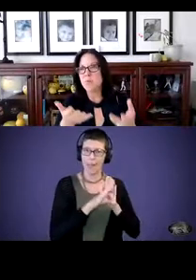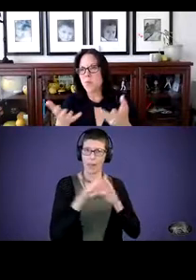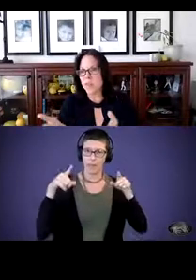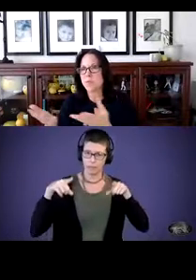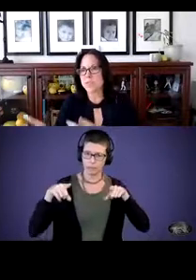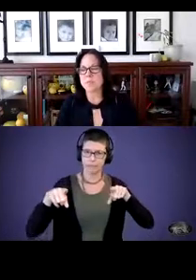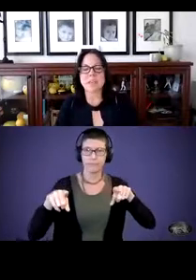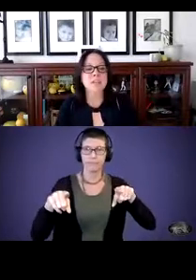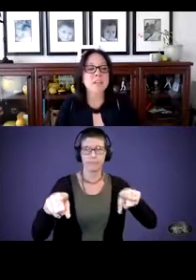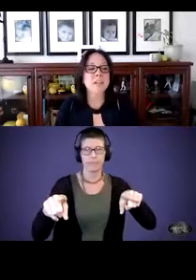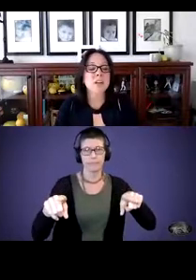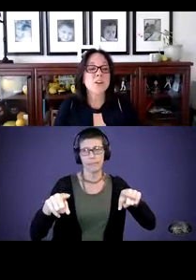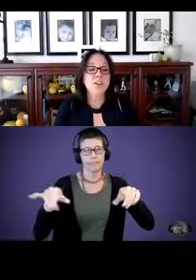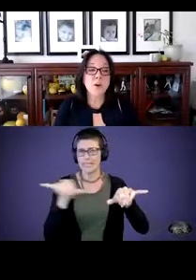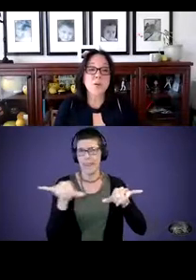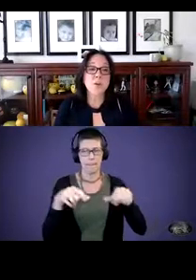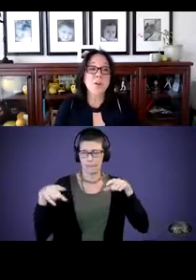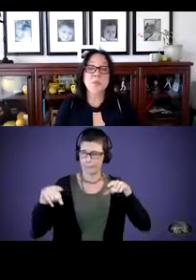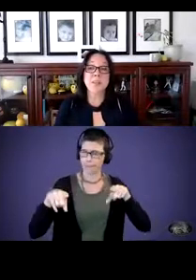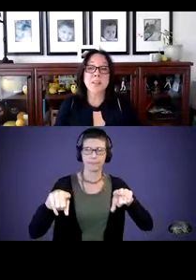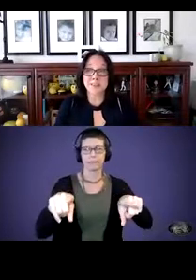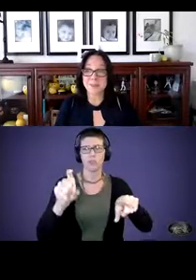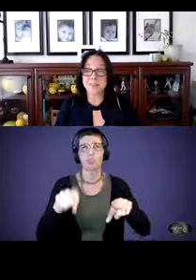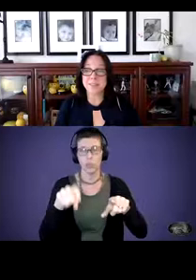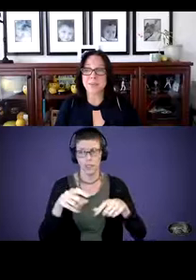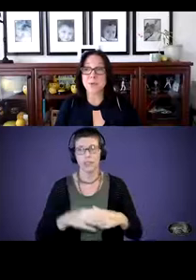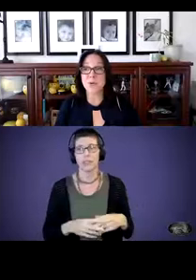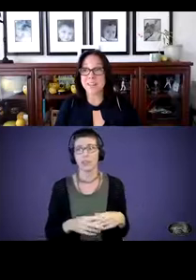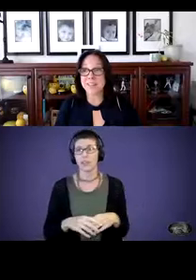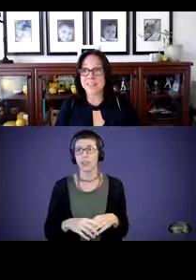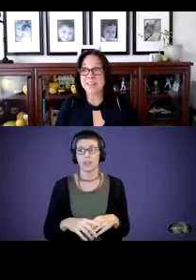going through the same stages. So, there really isn't a reason to create